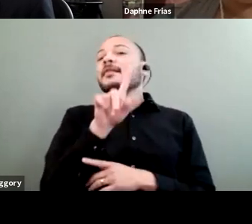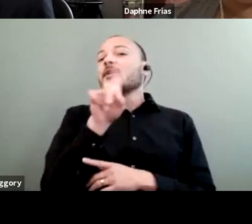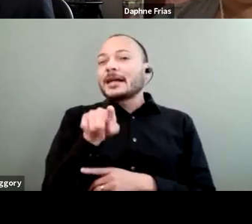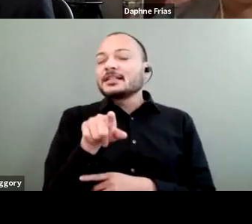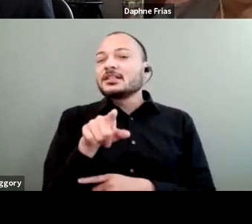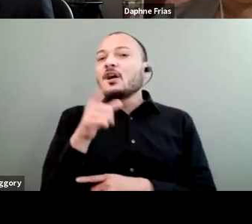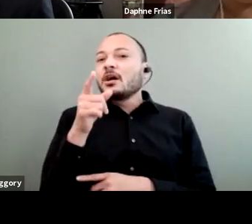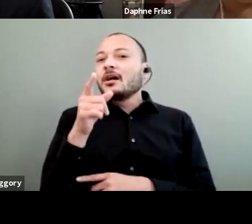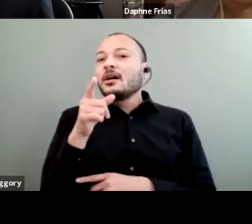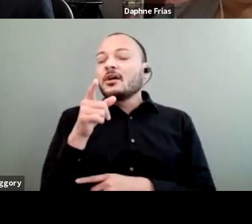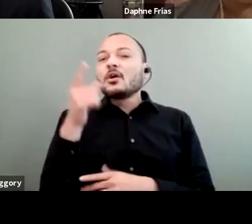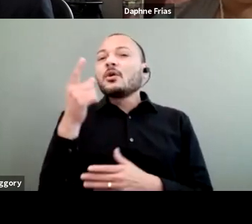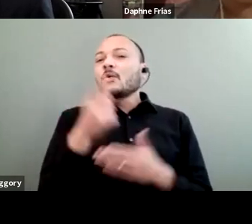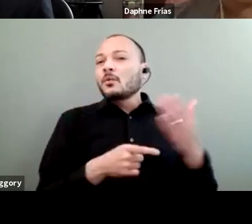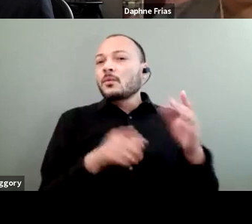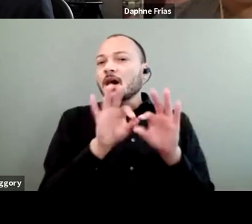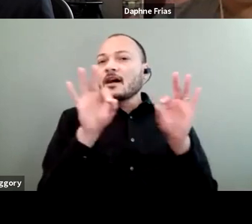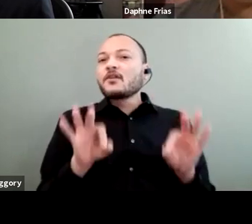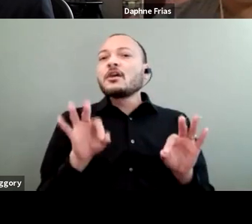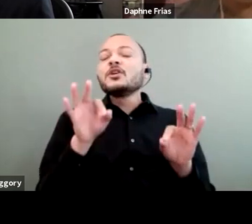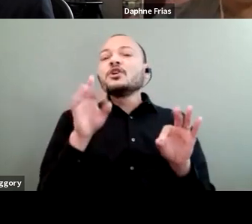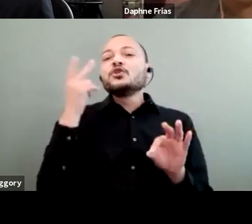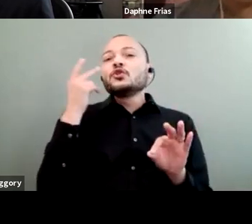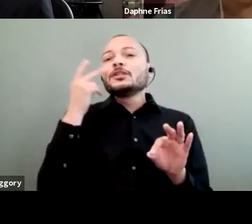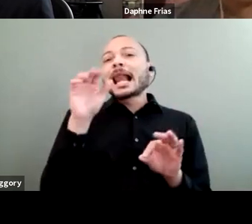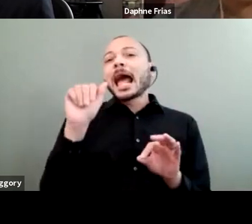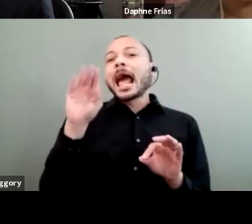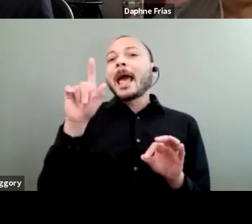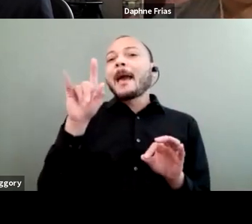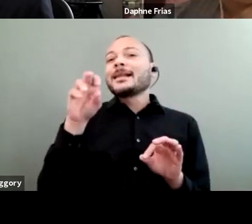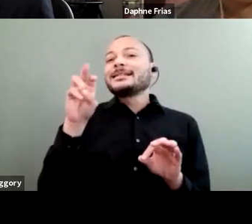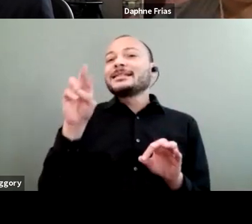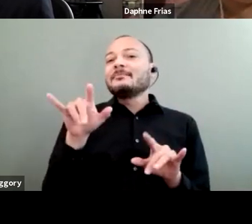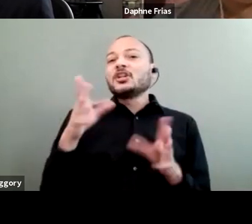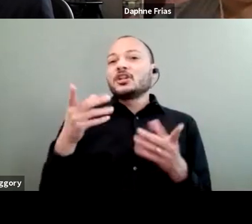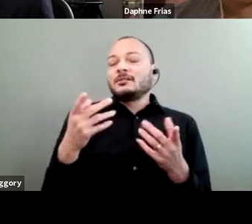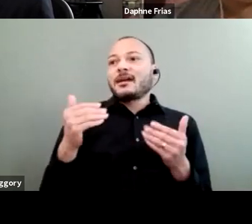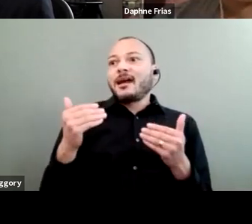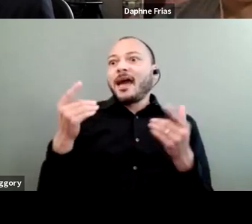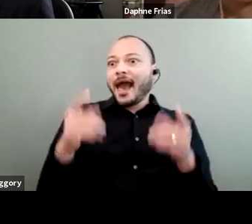"have seen ableism take in climate philanthropy "and what are some of the steps "we could take to change that?"